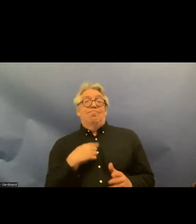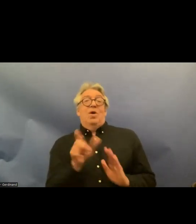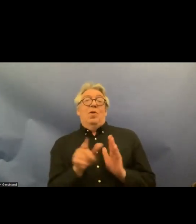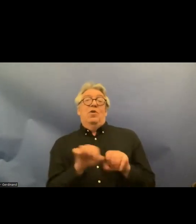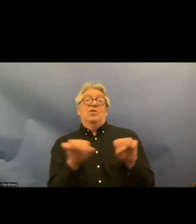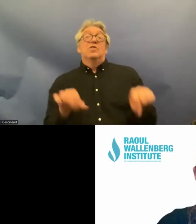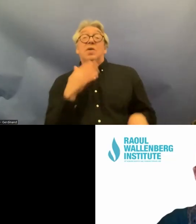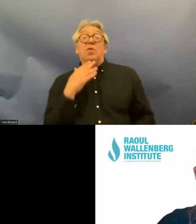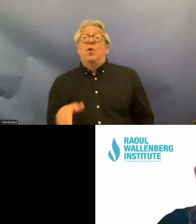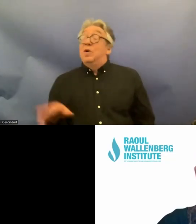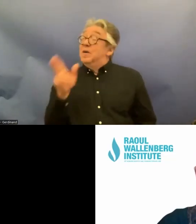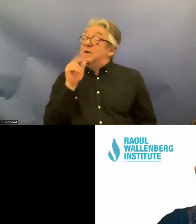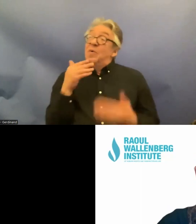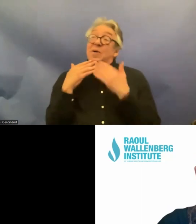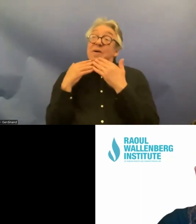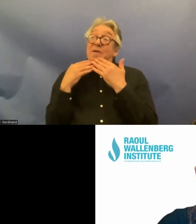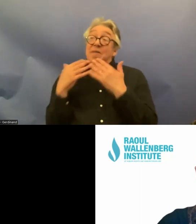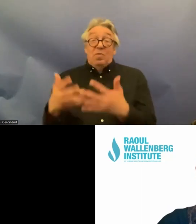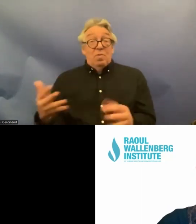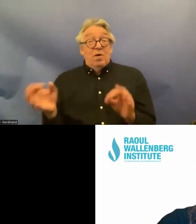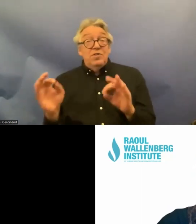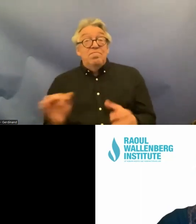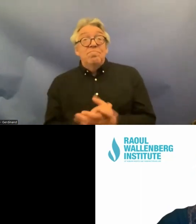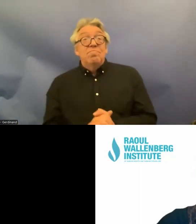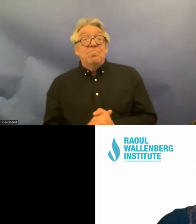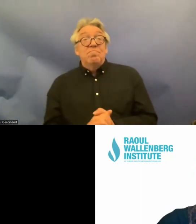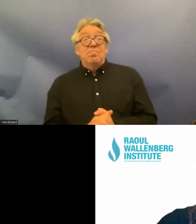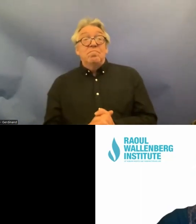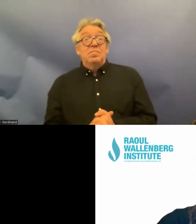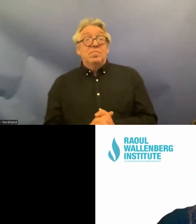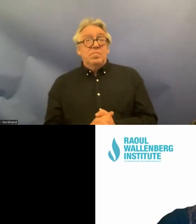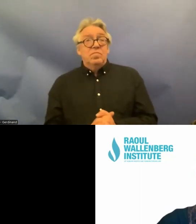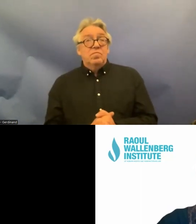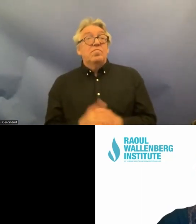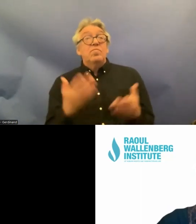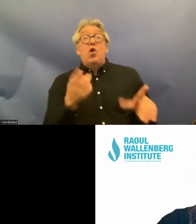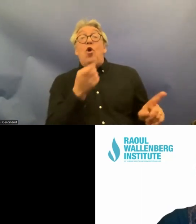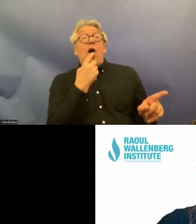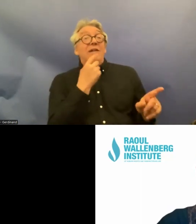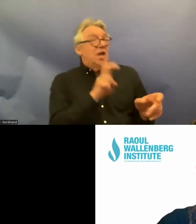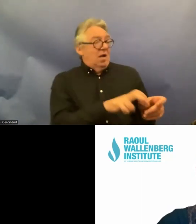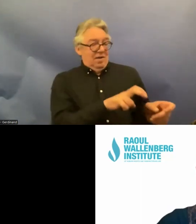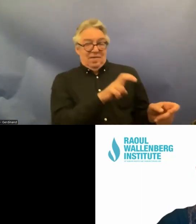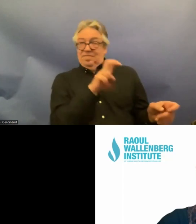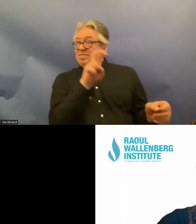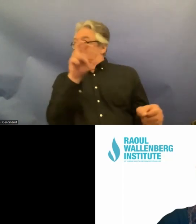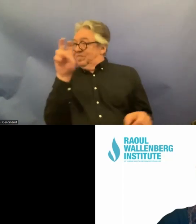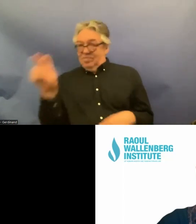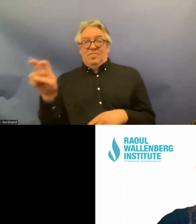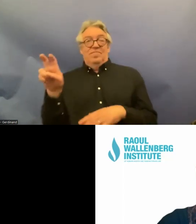thank you very much um so coming from Iceland we're now going to go to Sweden